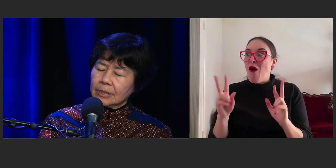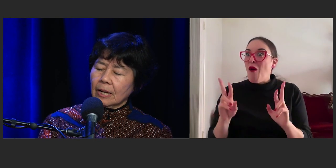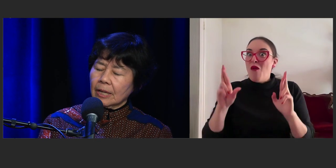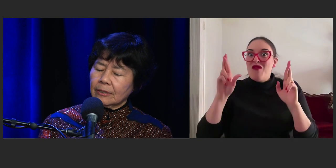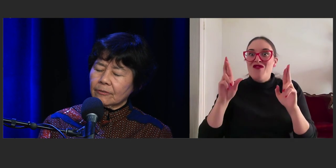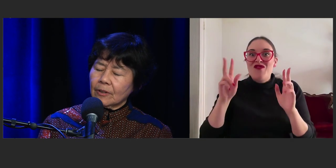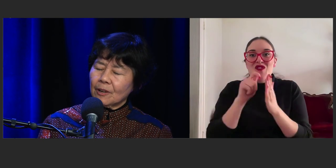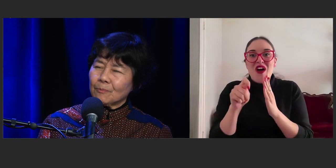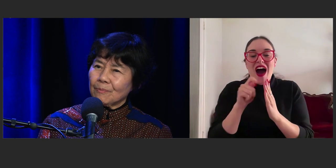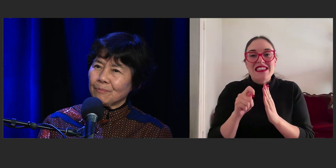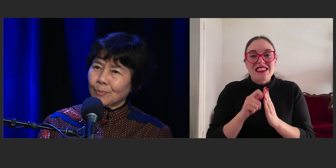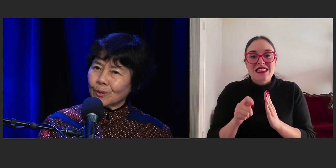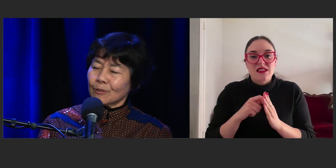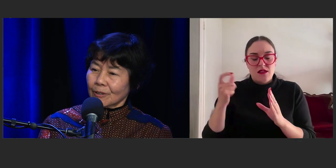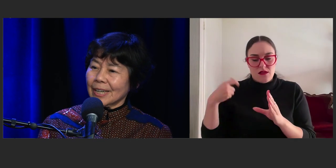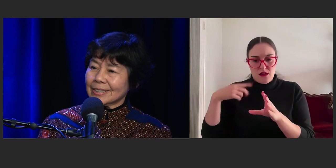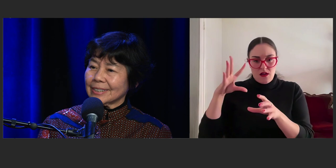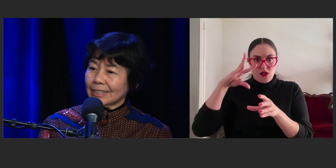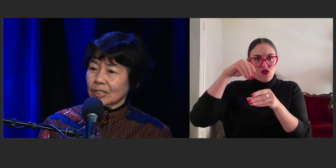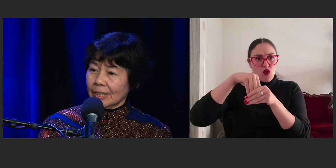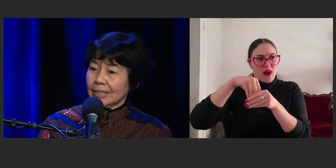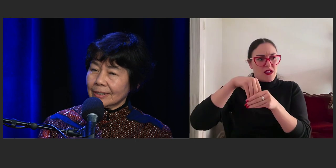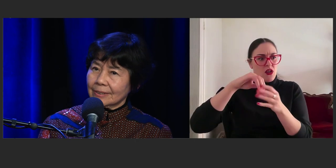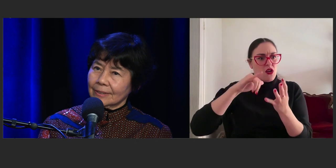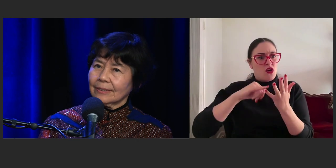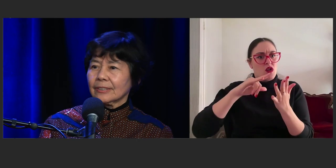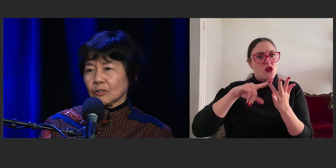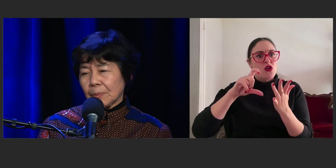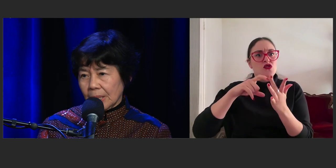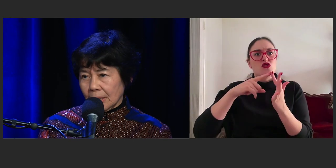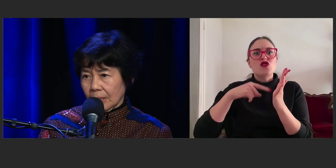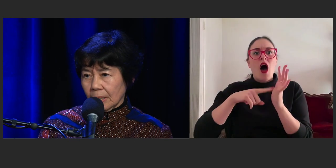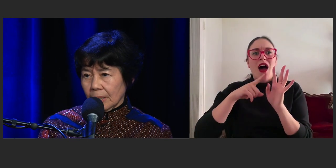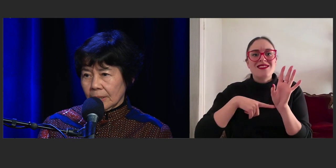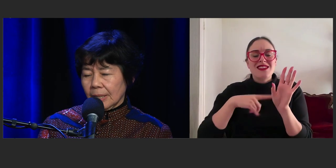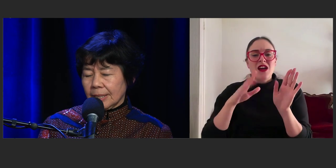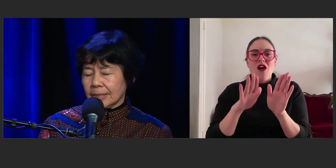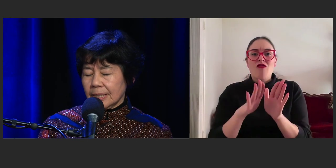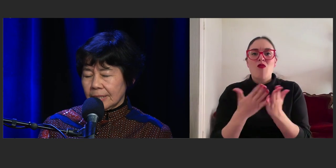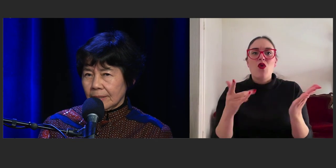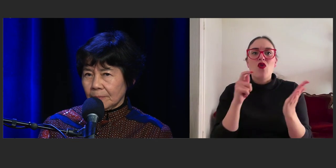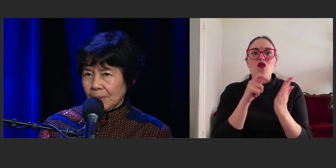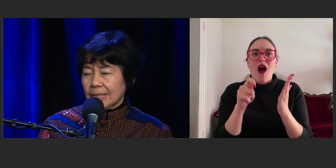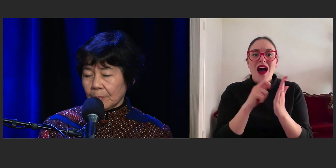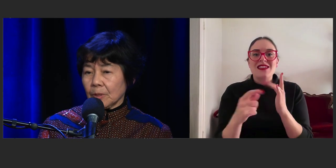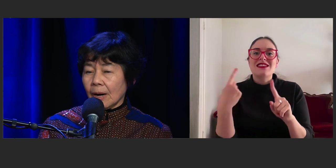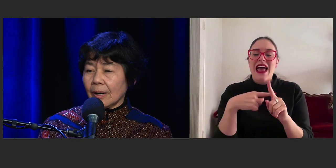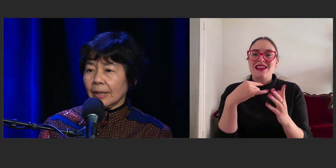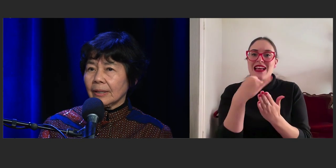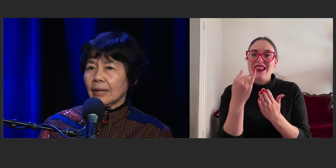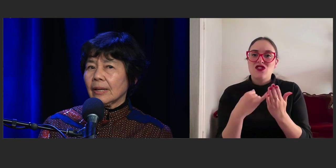the Society of Book Writers and illustrators, SCBWI, S-C-B-W-I.